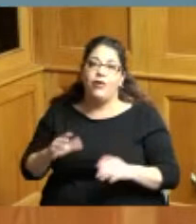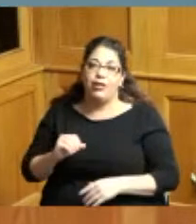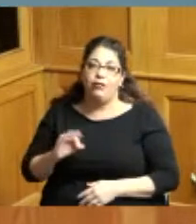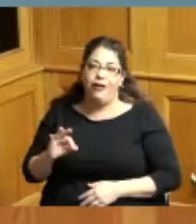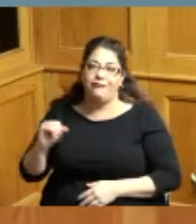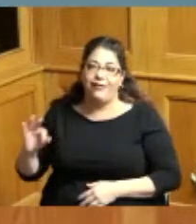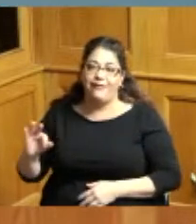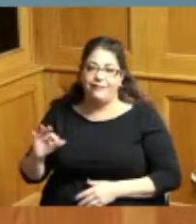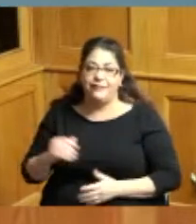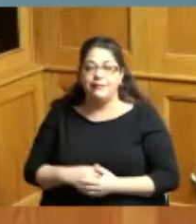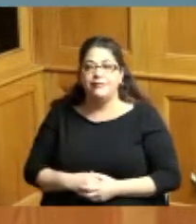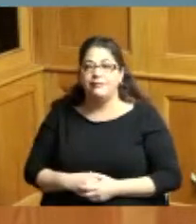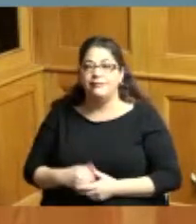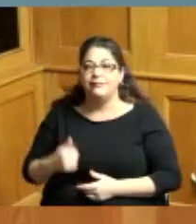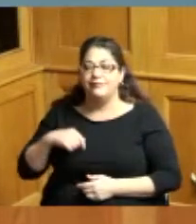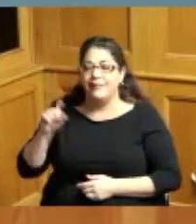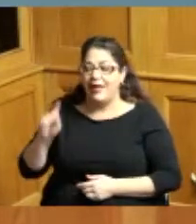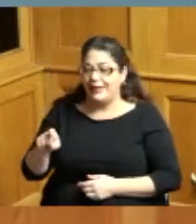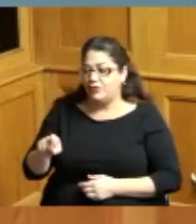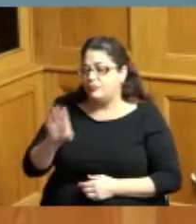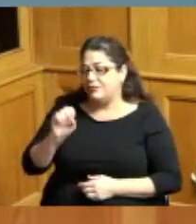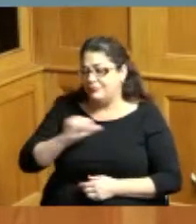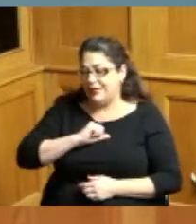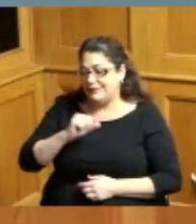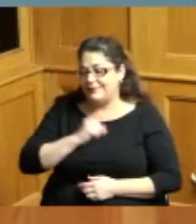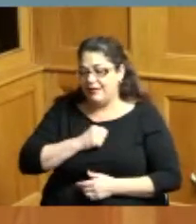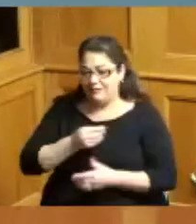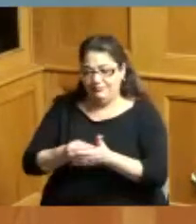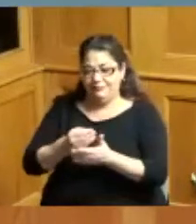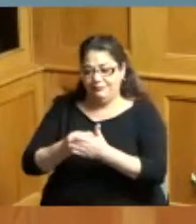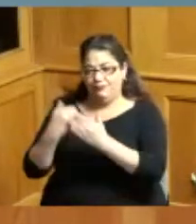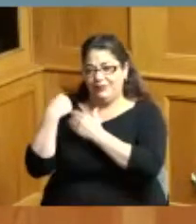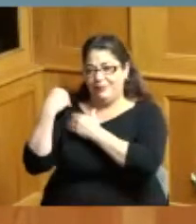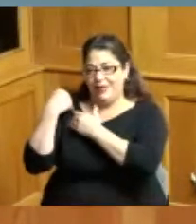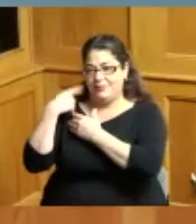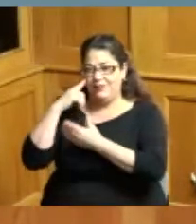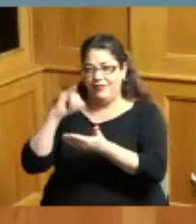at it I need to be fiscally responsible and I asked Jeff to pull up the numbers